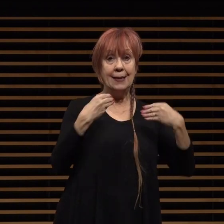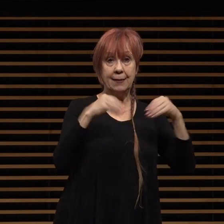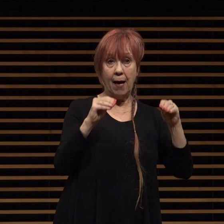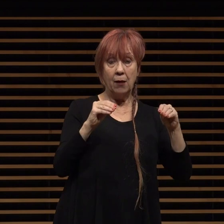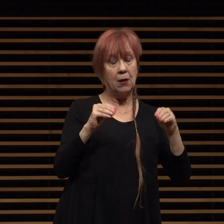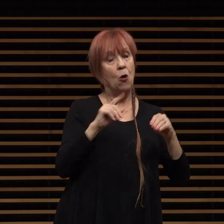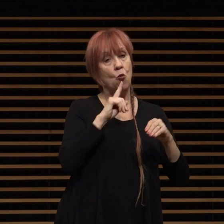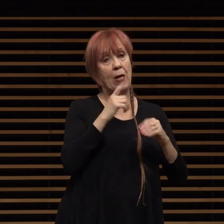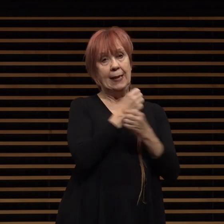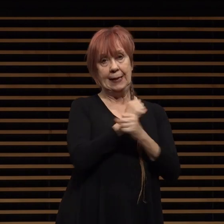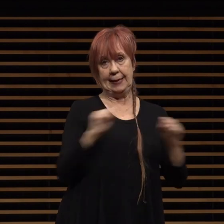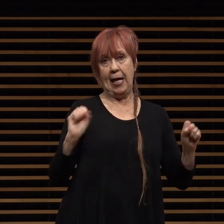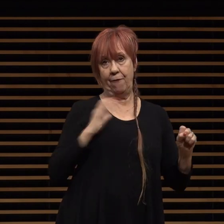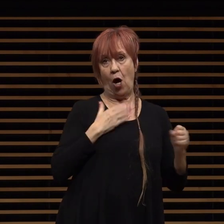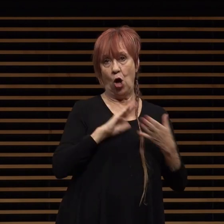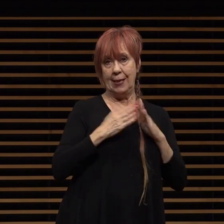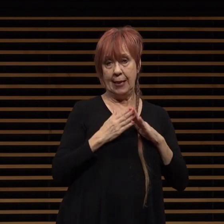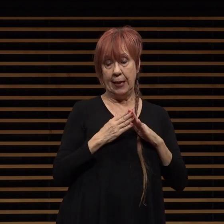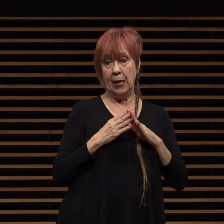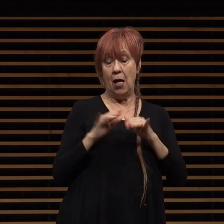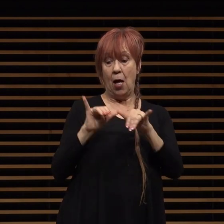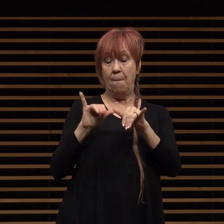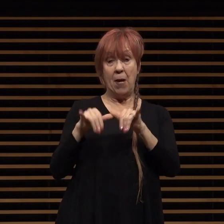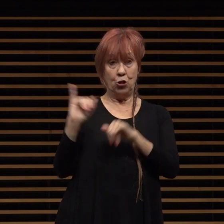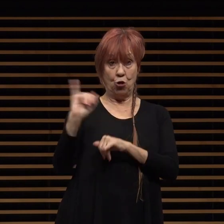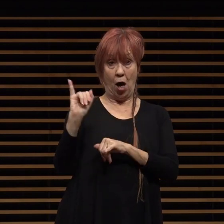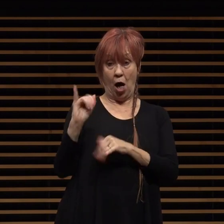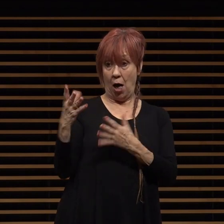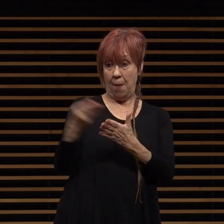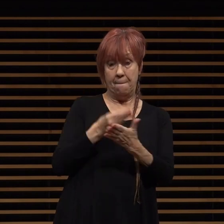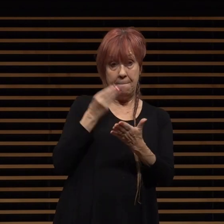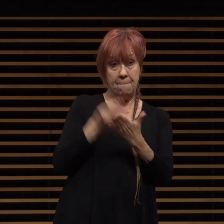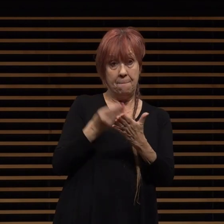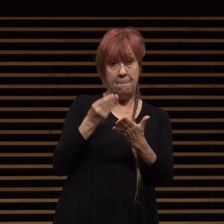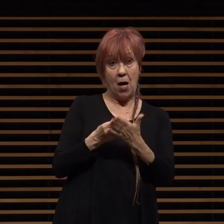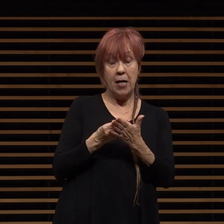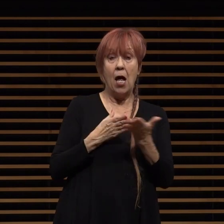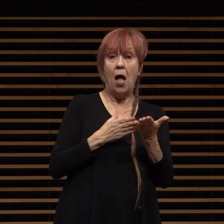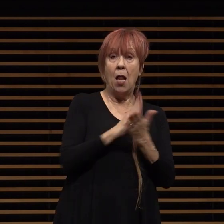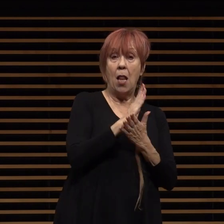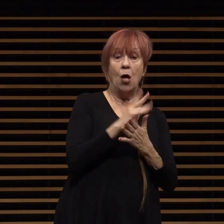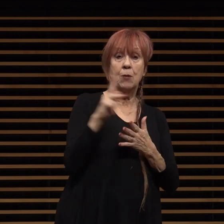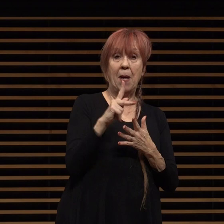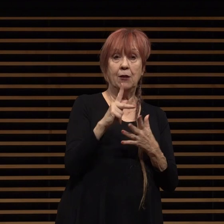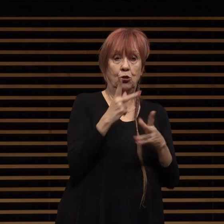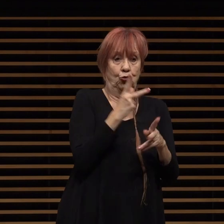the flexibility of measure i revenue has allowed pasadena to maintain critical